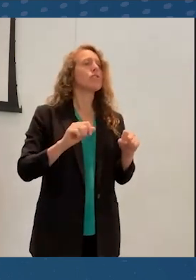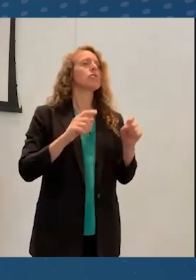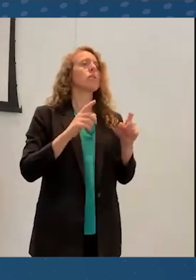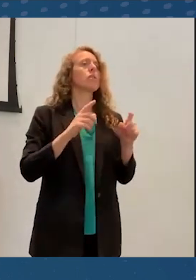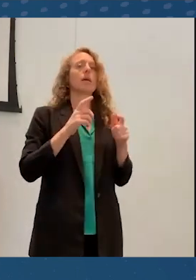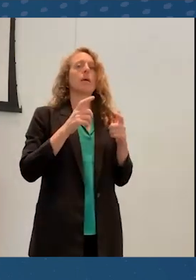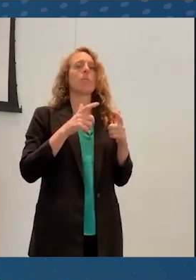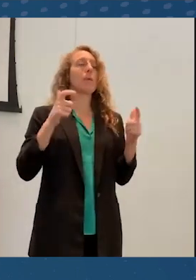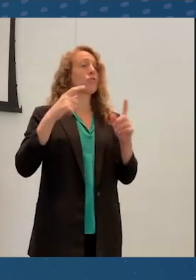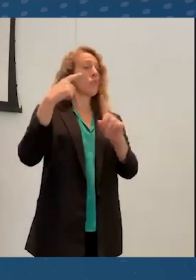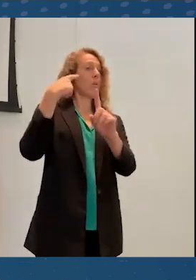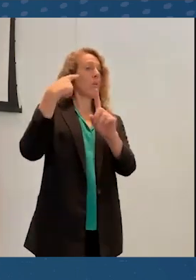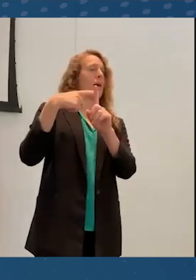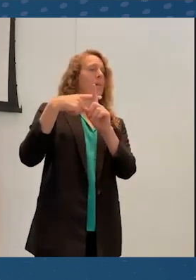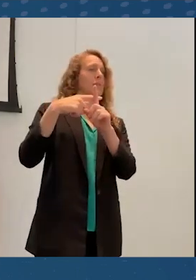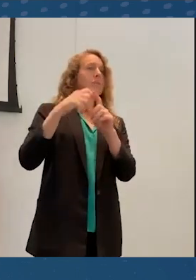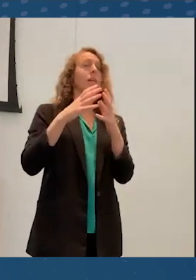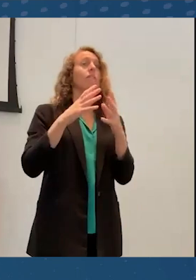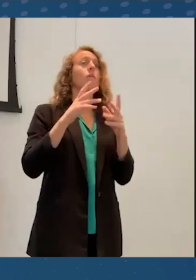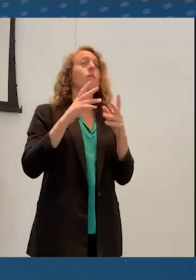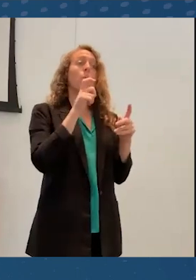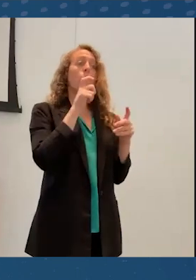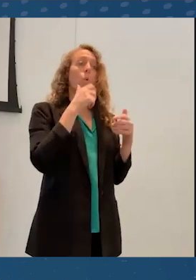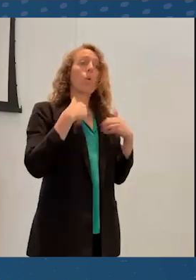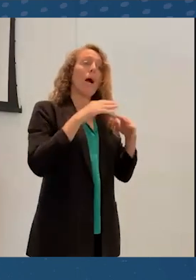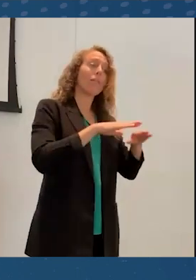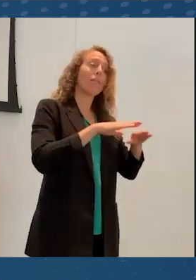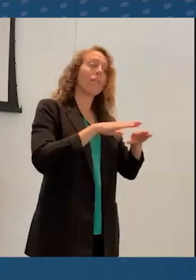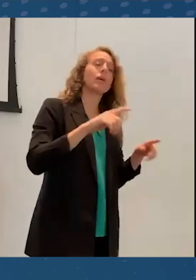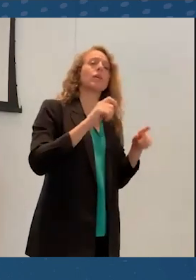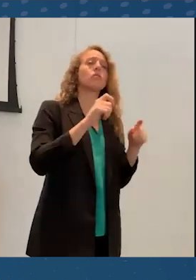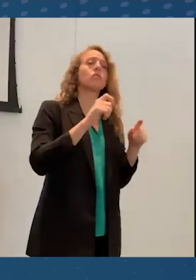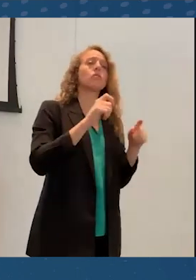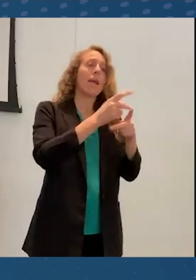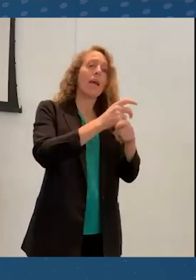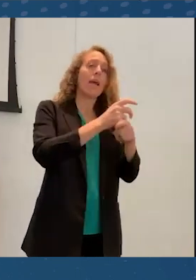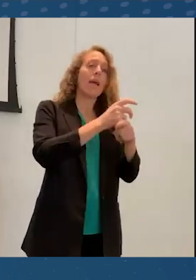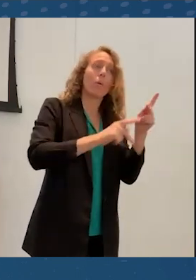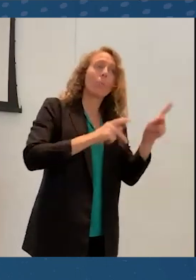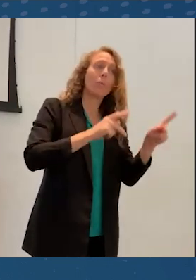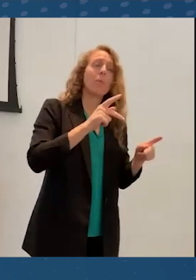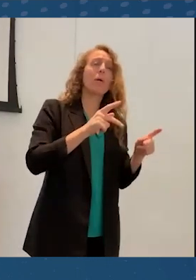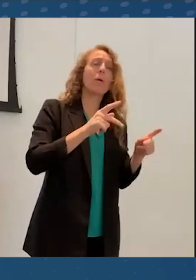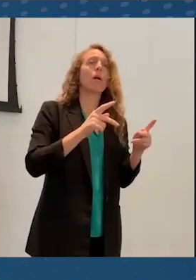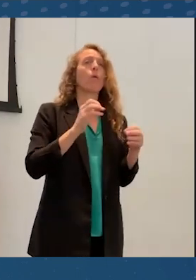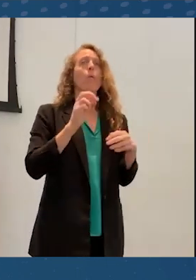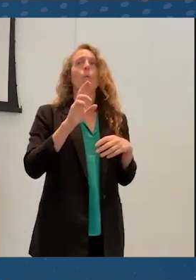It allows people with caregiving responsibilities or other who can't easily leave their home